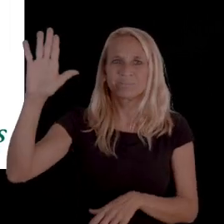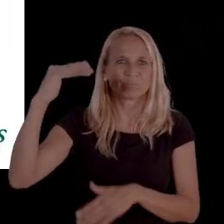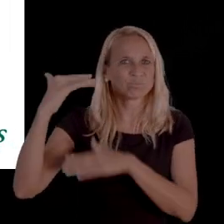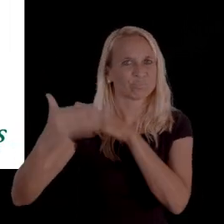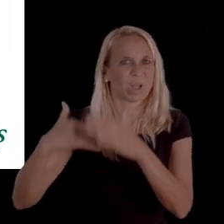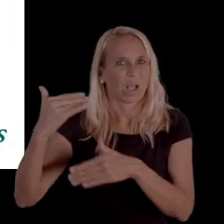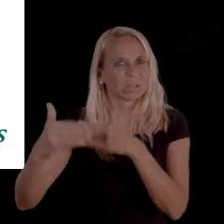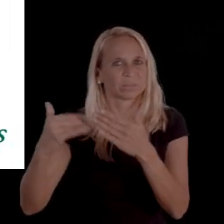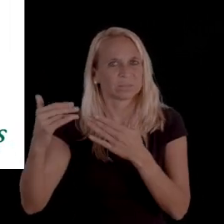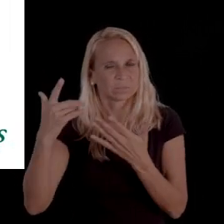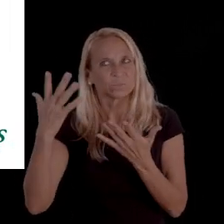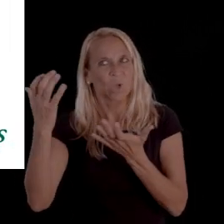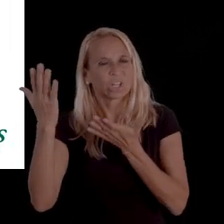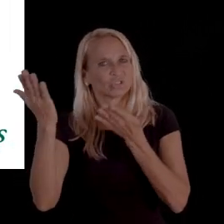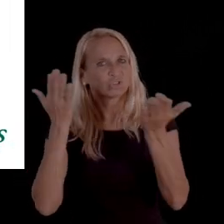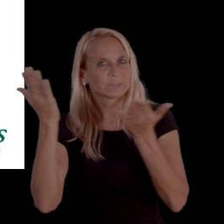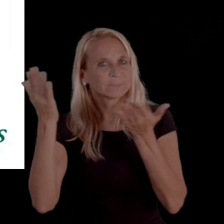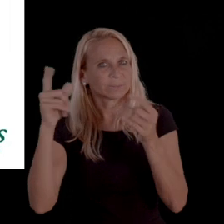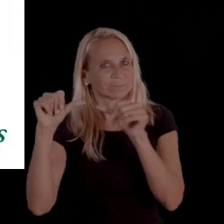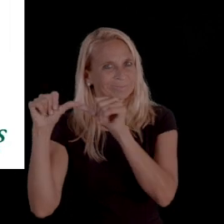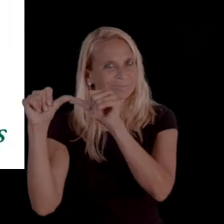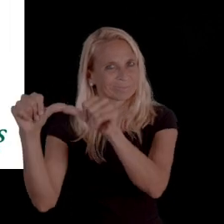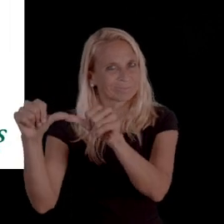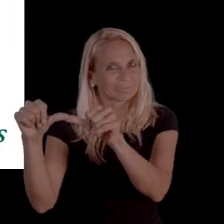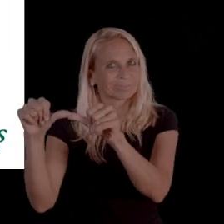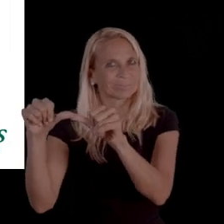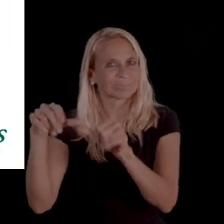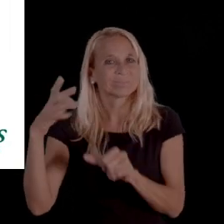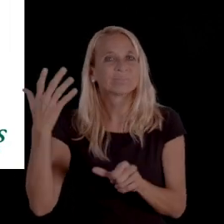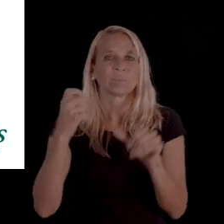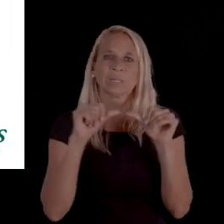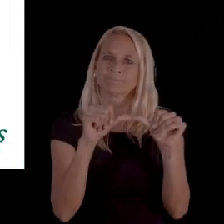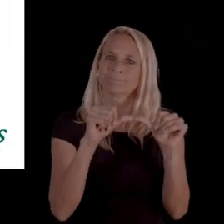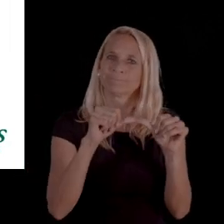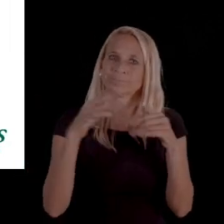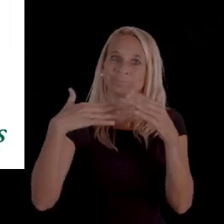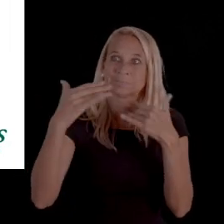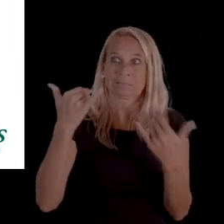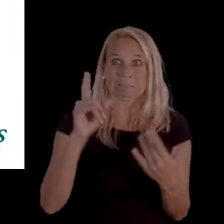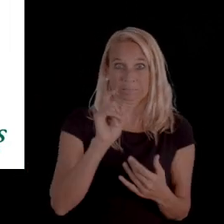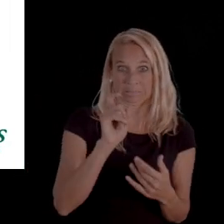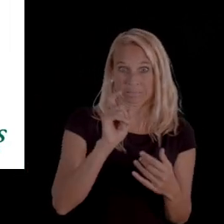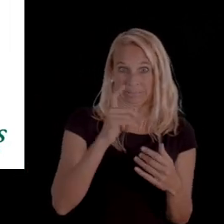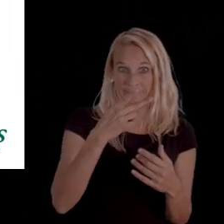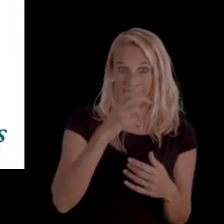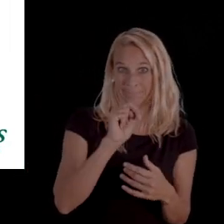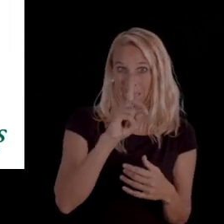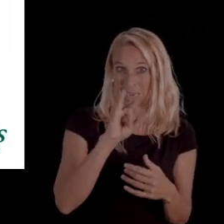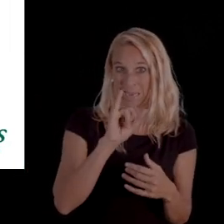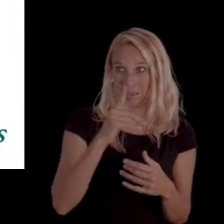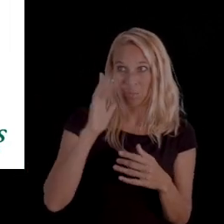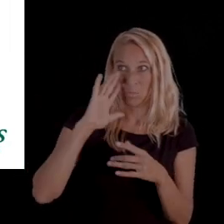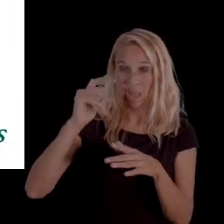and the right to services being continued or maintained pending the outcome of your appeal.